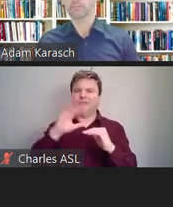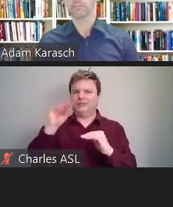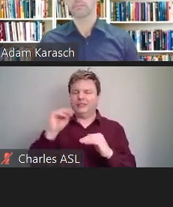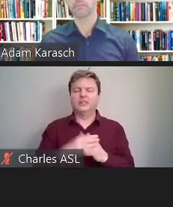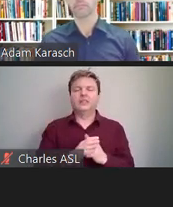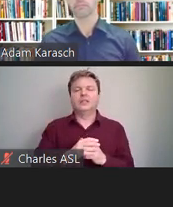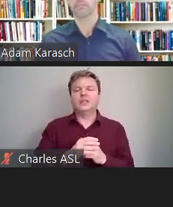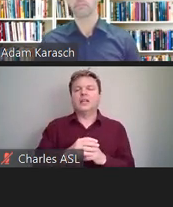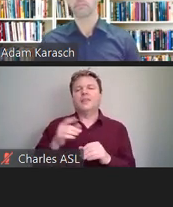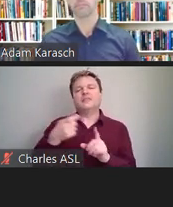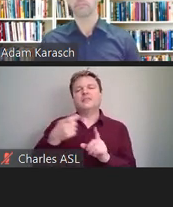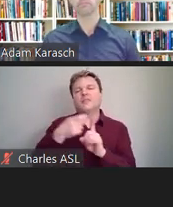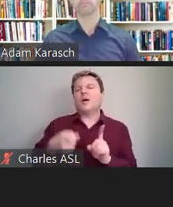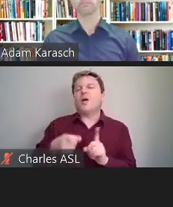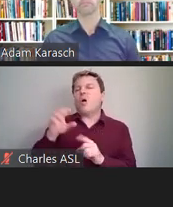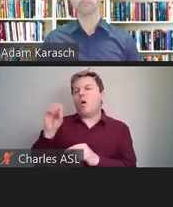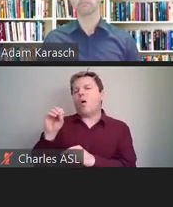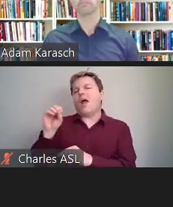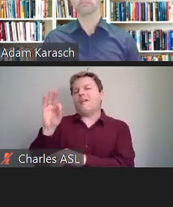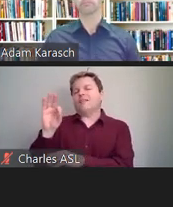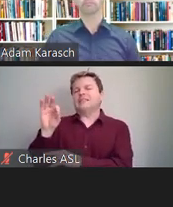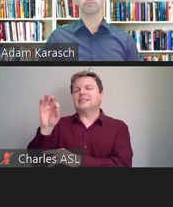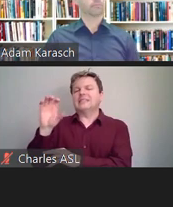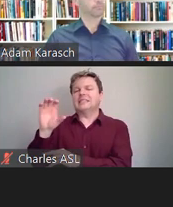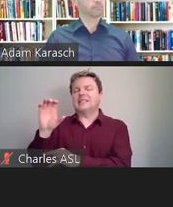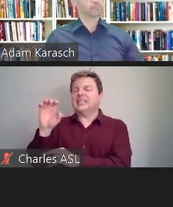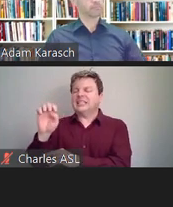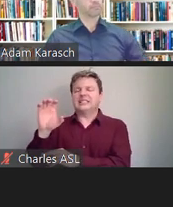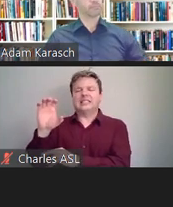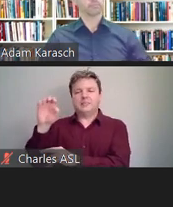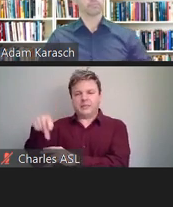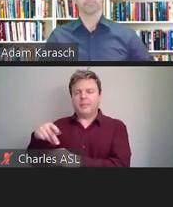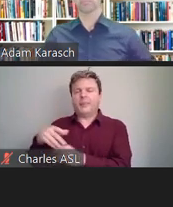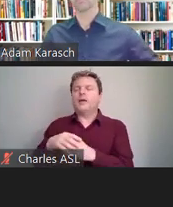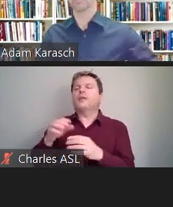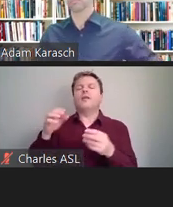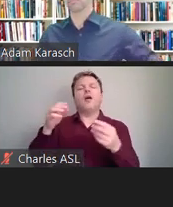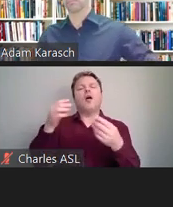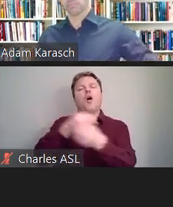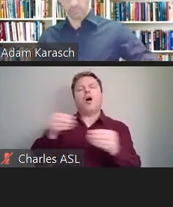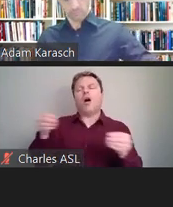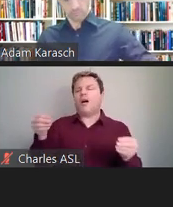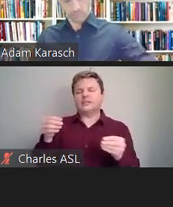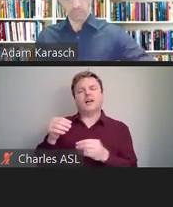which is the Office of Contract Policies, I forget.